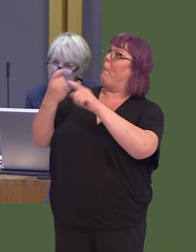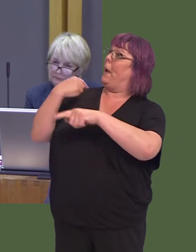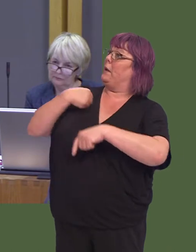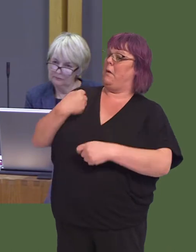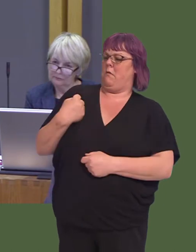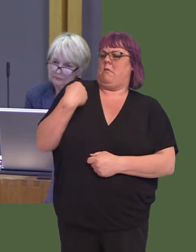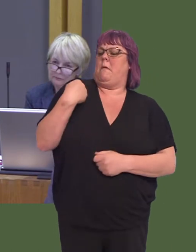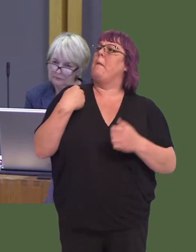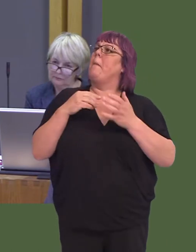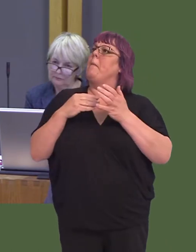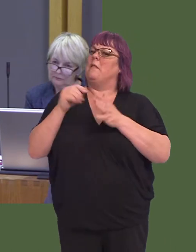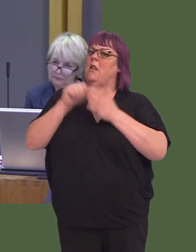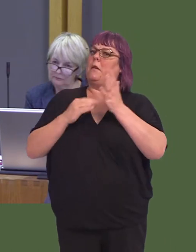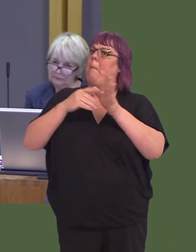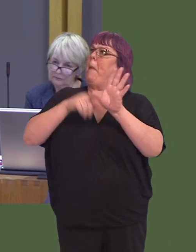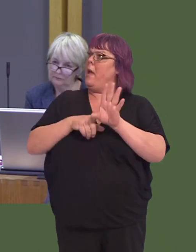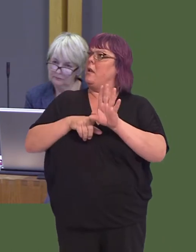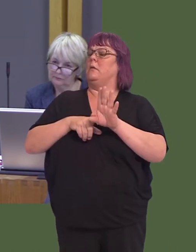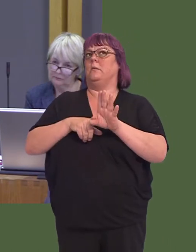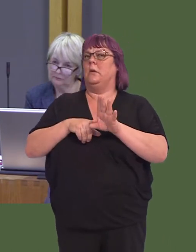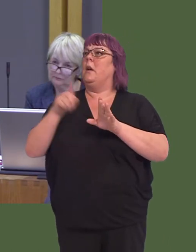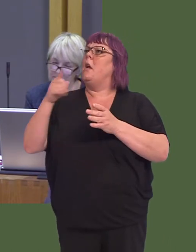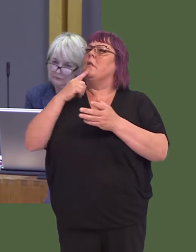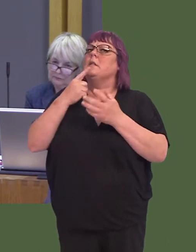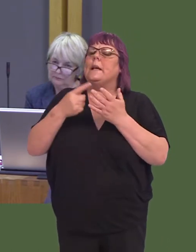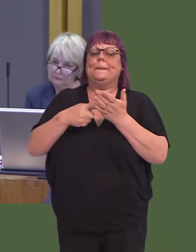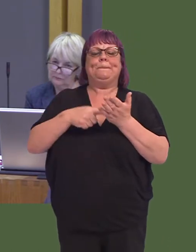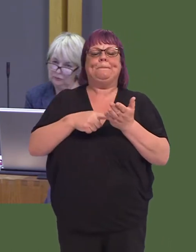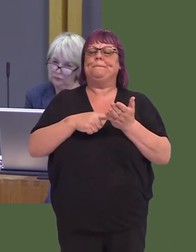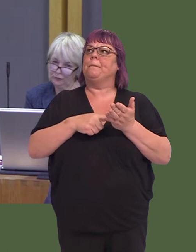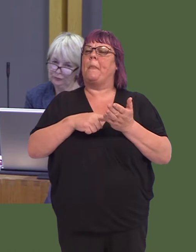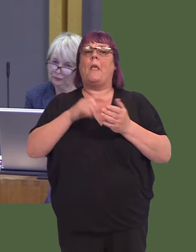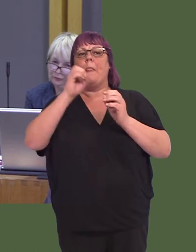You wrote back to me earlier this month with a reply that outlined that measures are